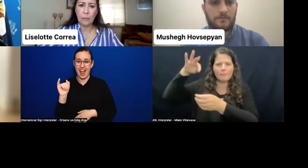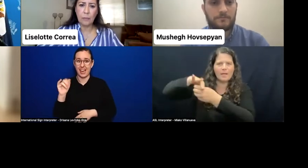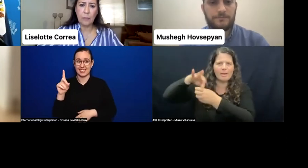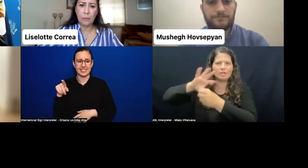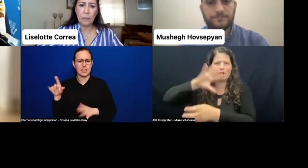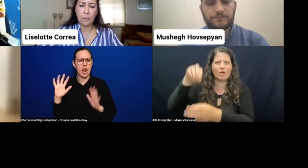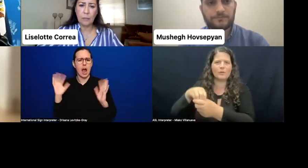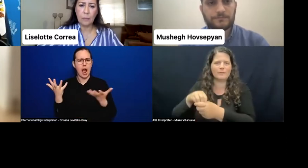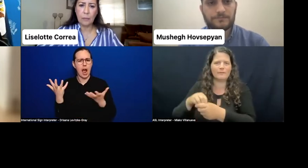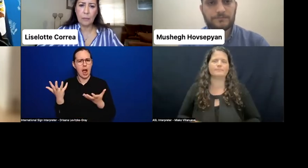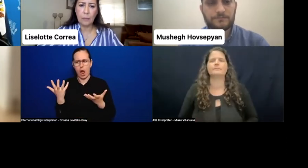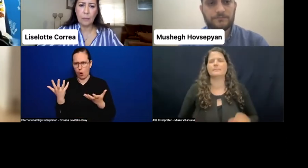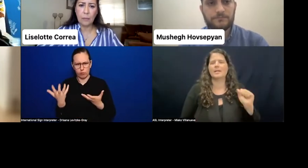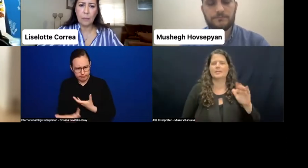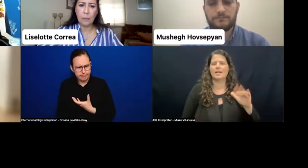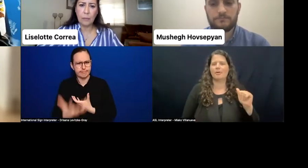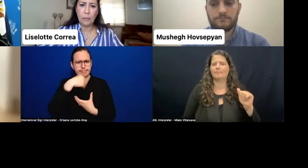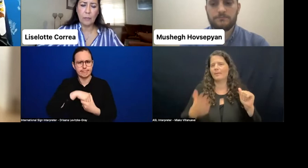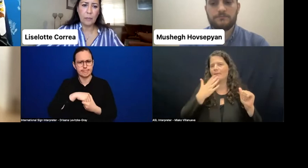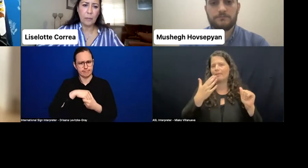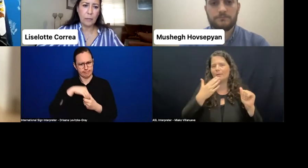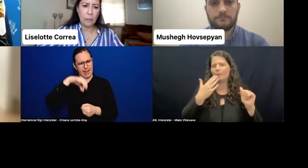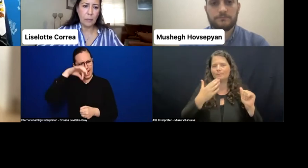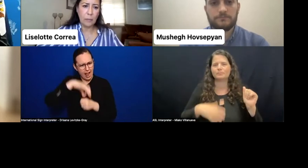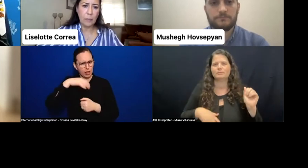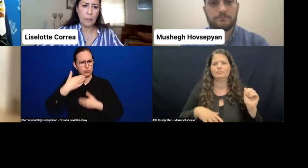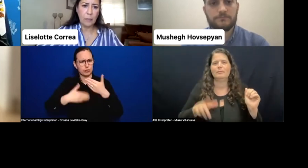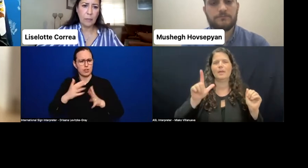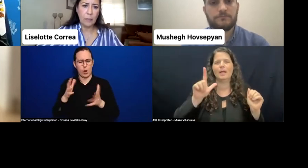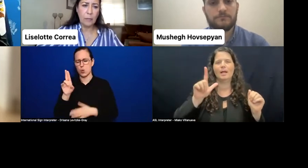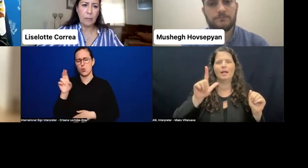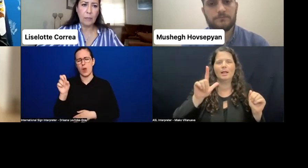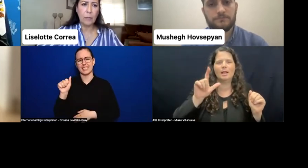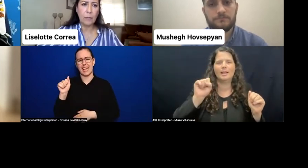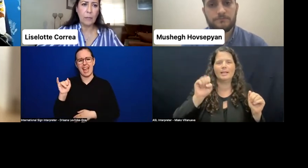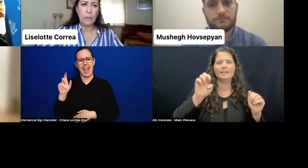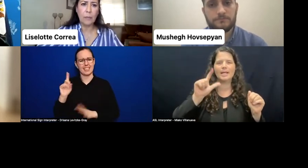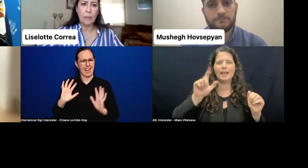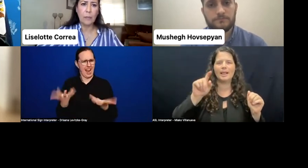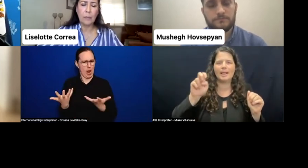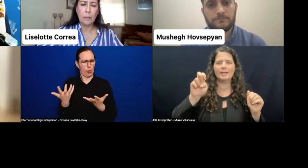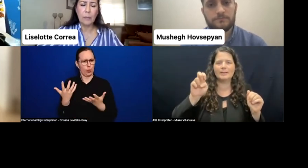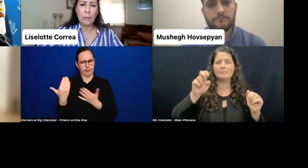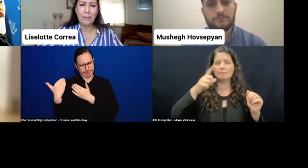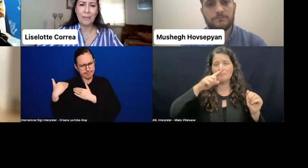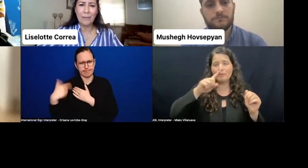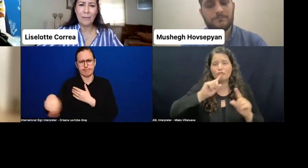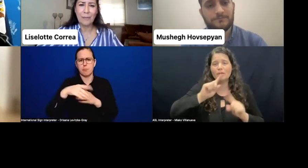Thank you, Ann. Lisolette, if you can briefly just respond to the second question that was referred to. And then I'm going to hand over to the next speakers.